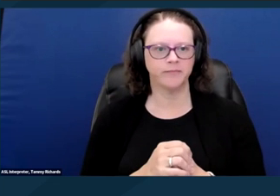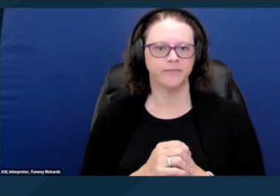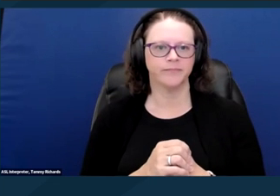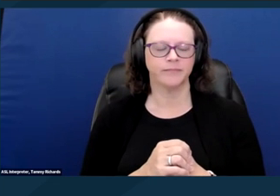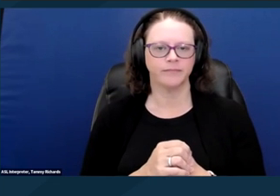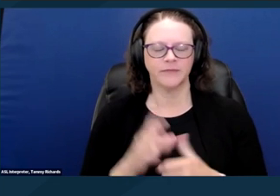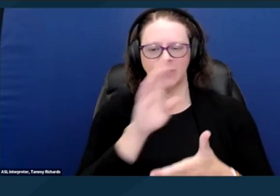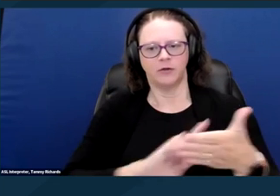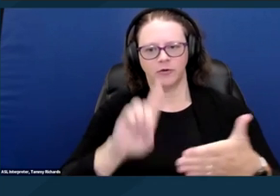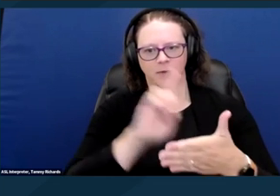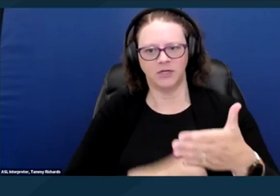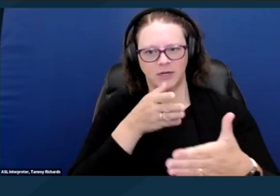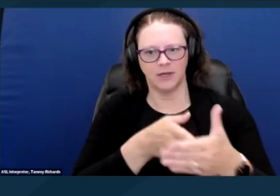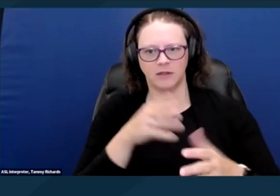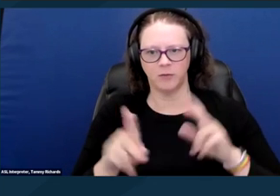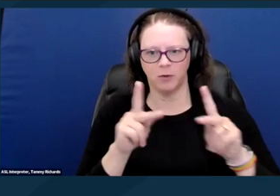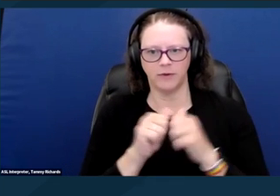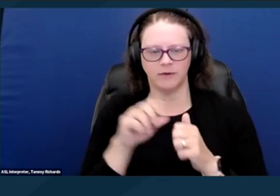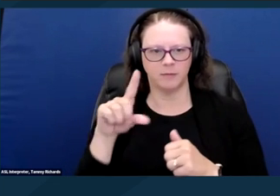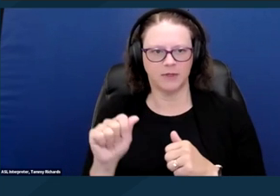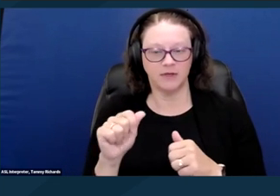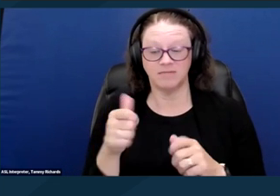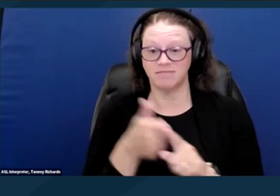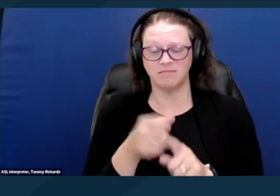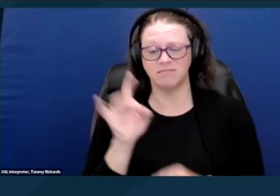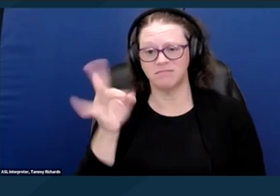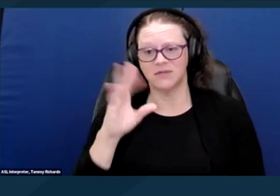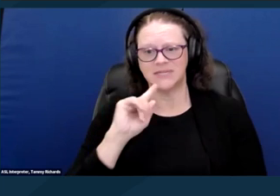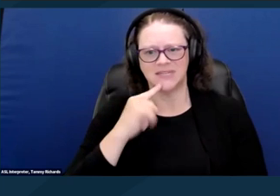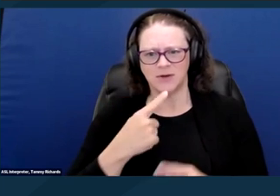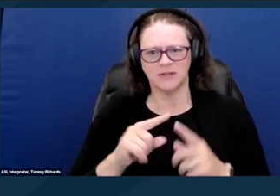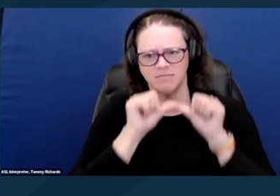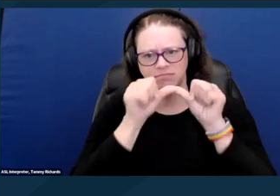Discrimination against people with disabilities is a serious and ongoing issue as well.